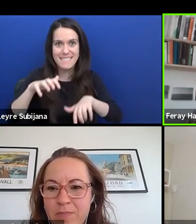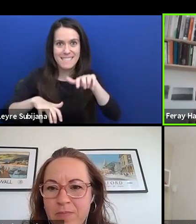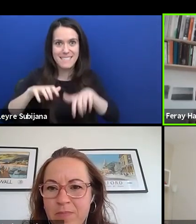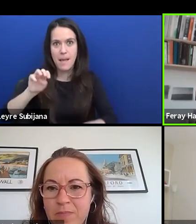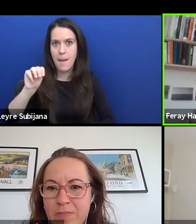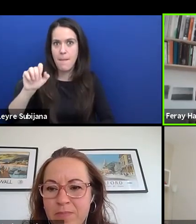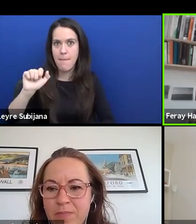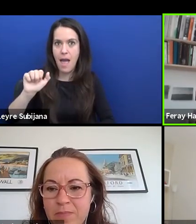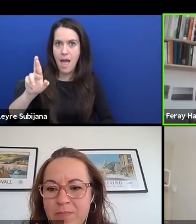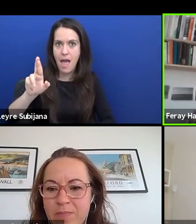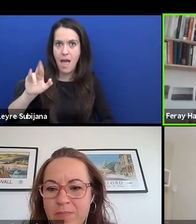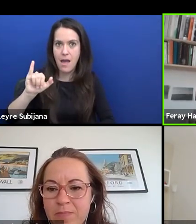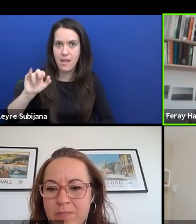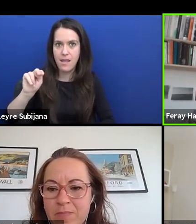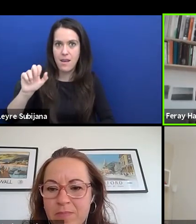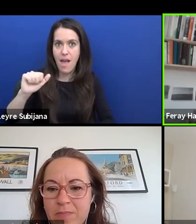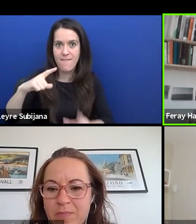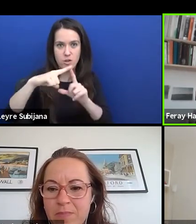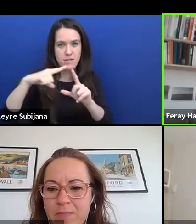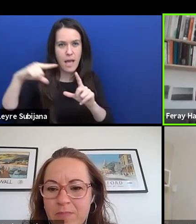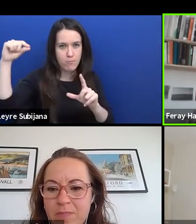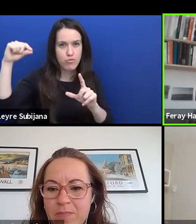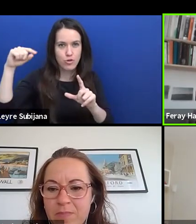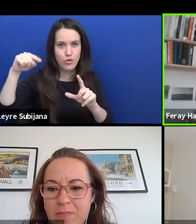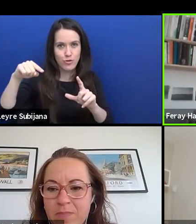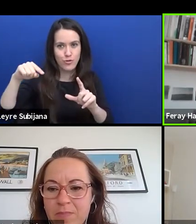which keeps at this point.